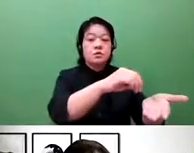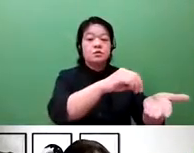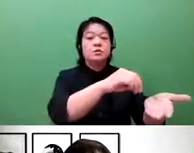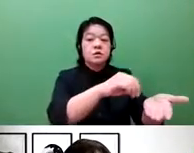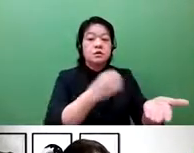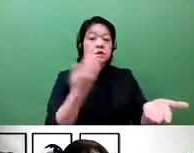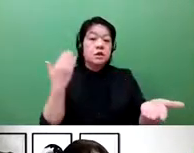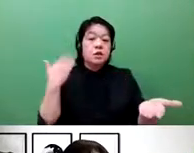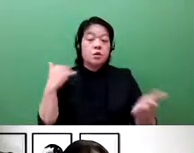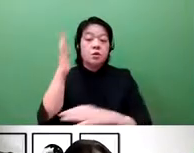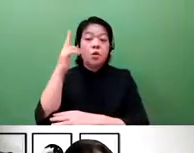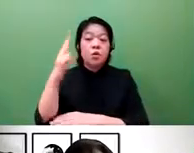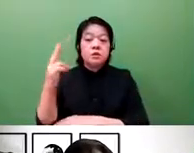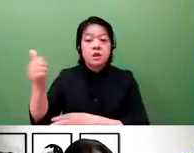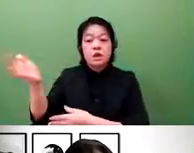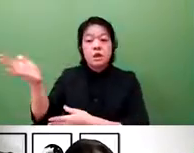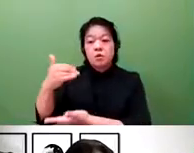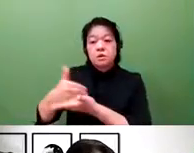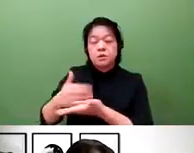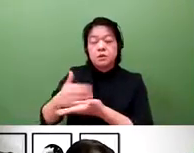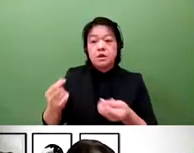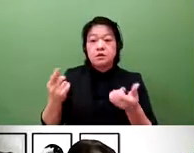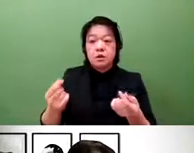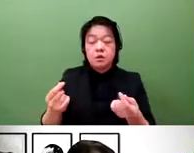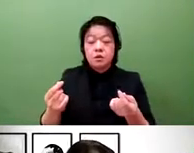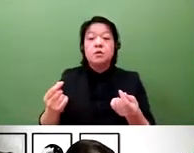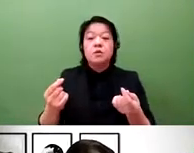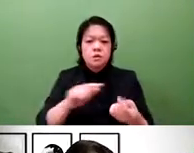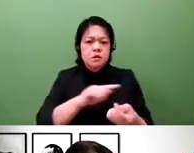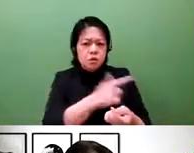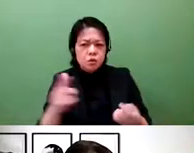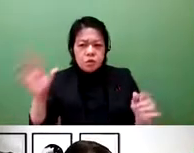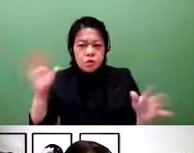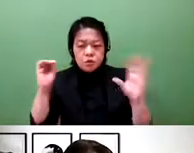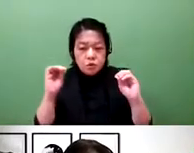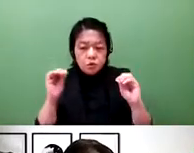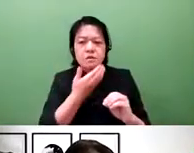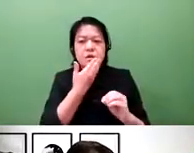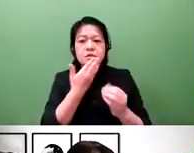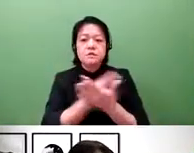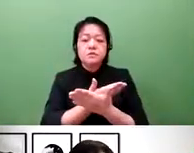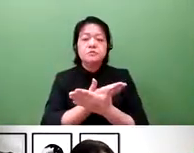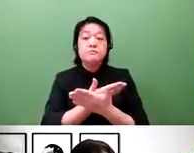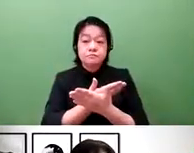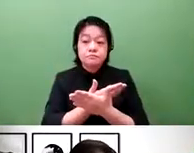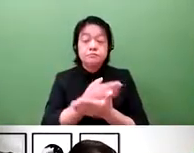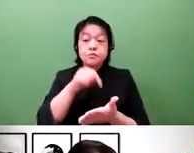And Dr. Iwami has mentioned that what is important and crucial